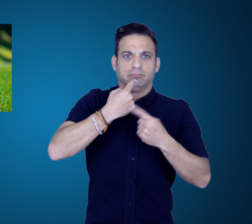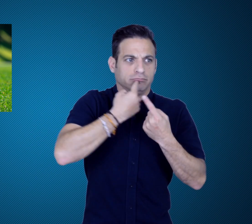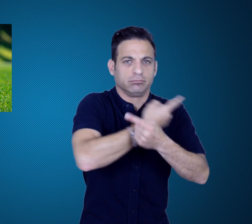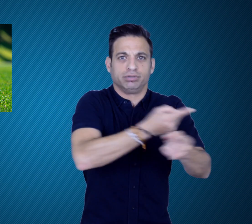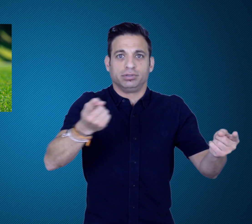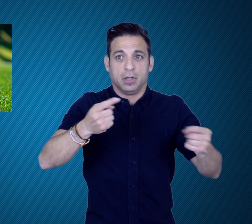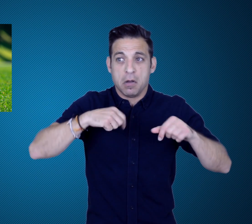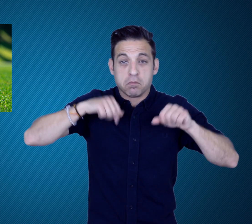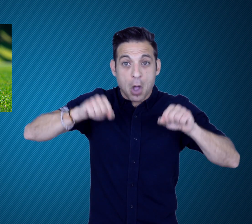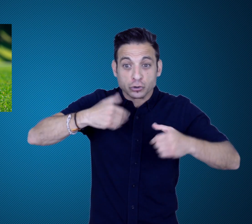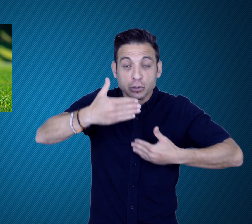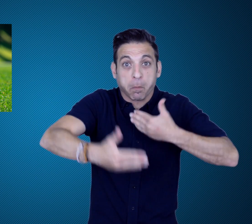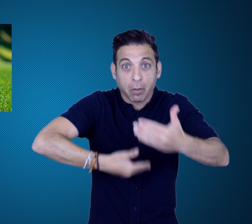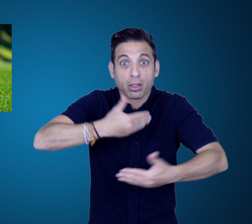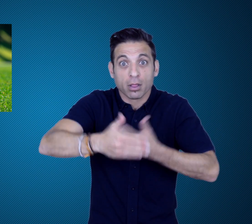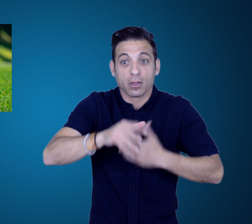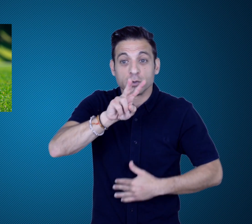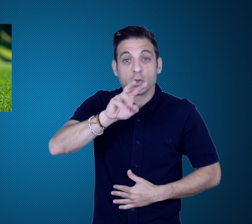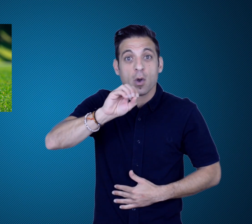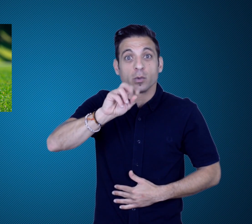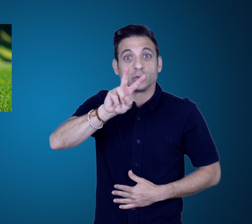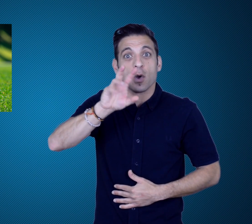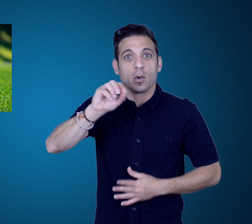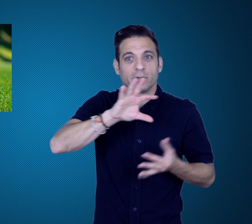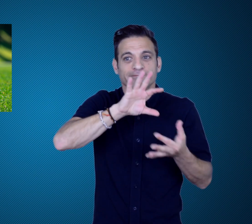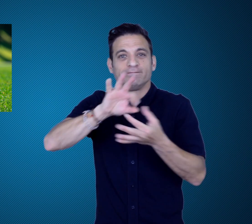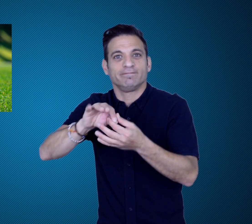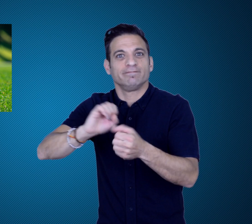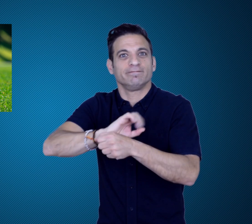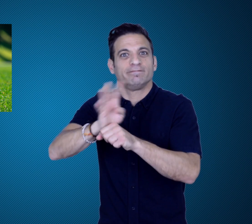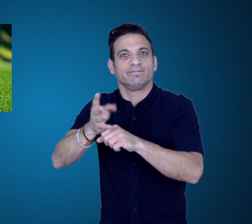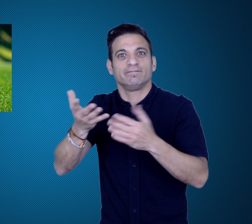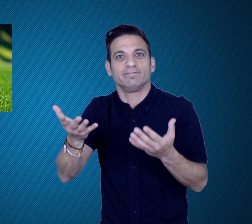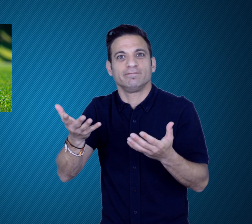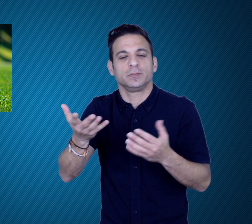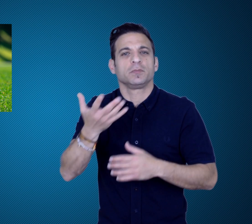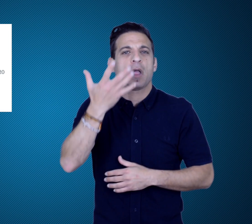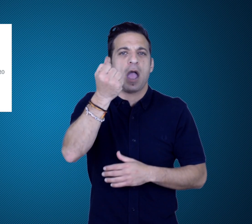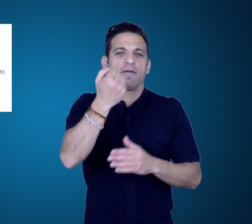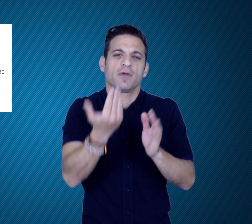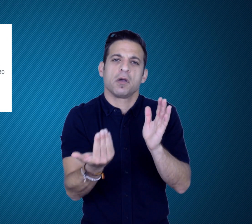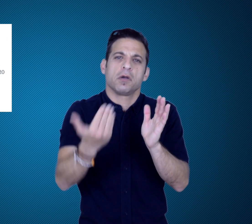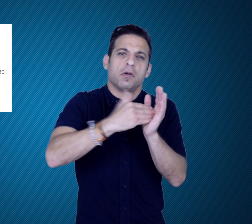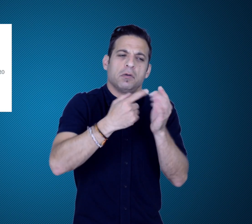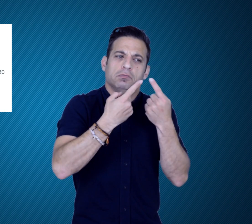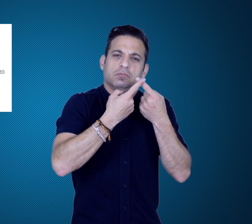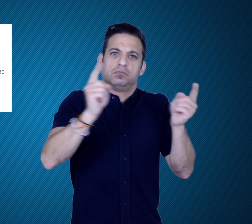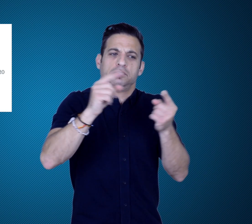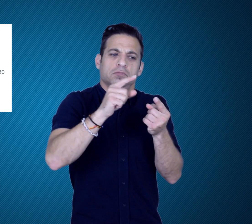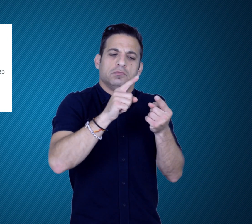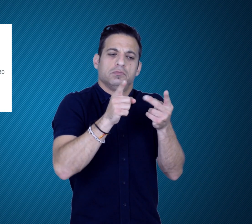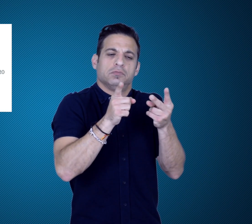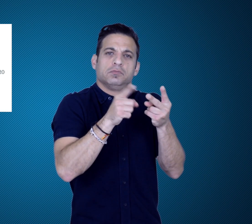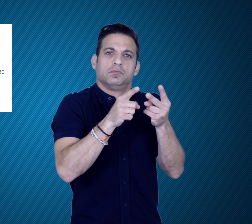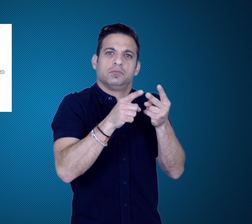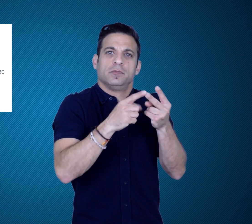in the UK in 2021. Another reason is that the Summer Deaflympics